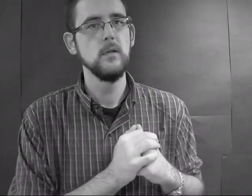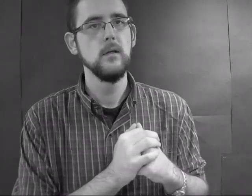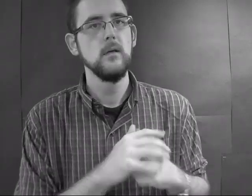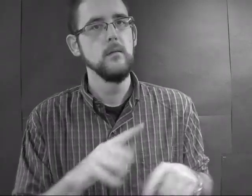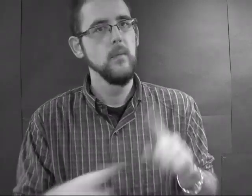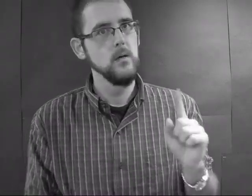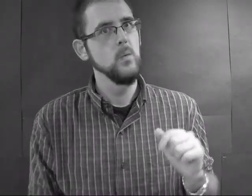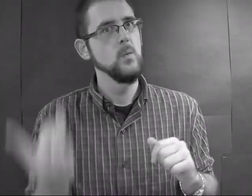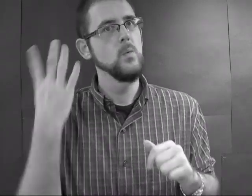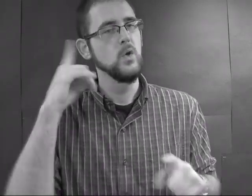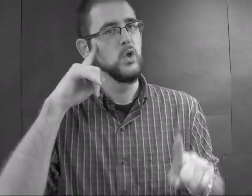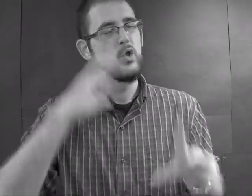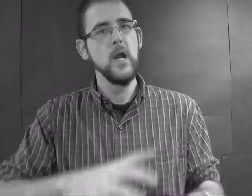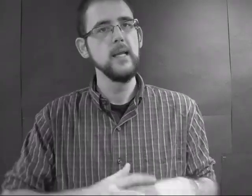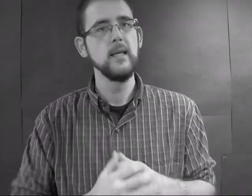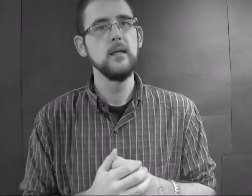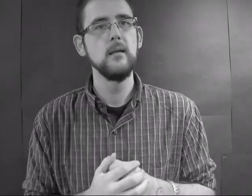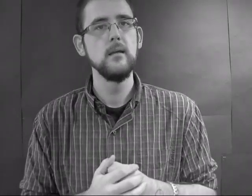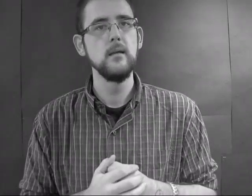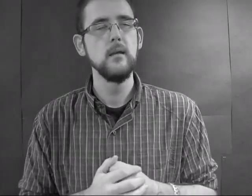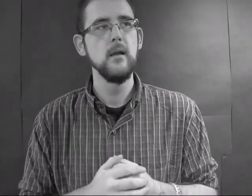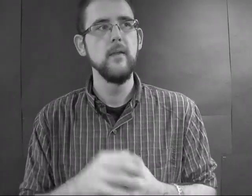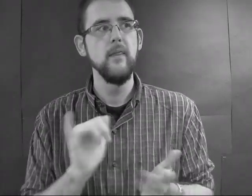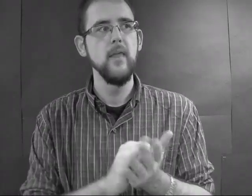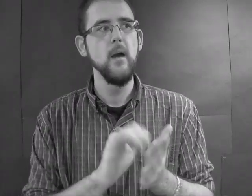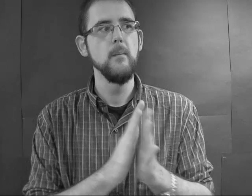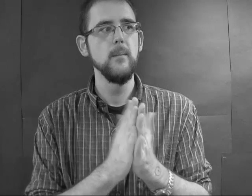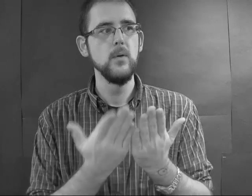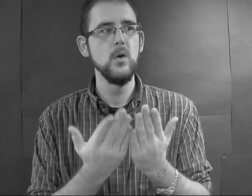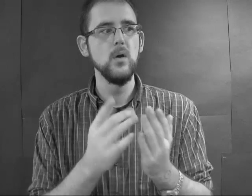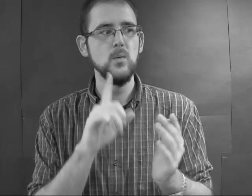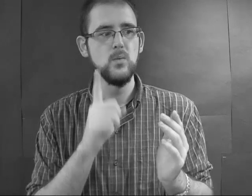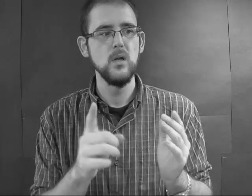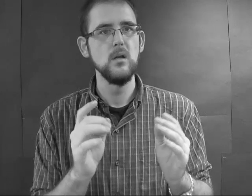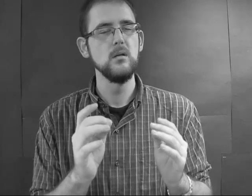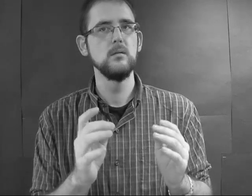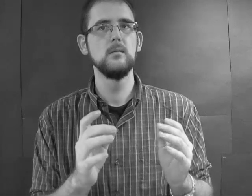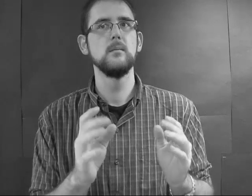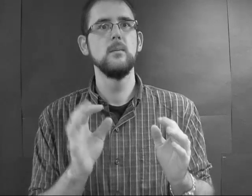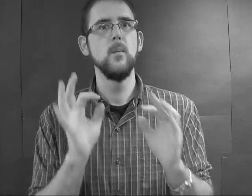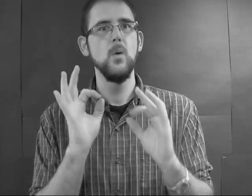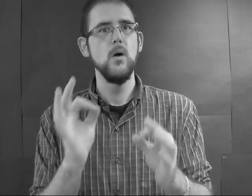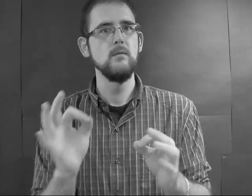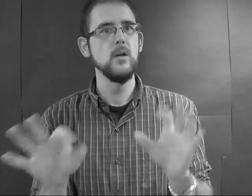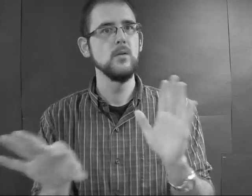but it's pretty shocking. I will say that this book was perfect for